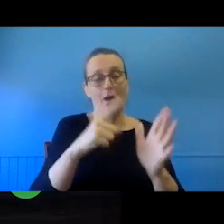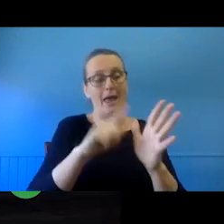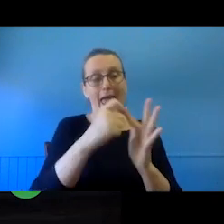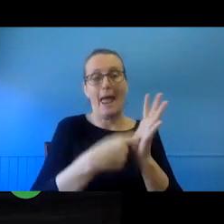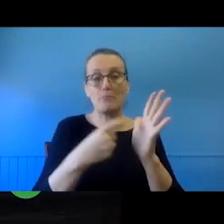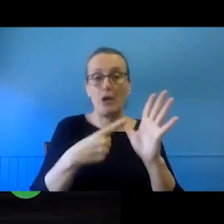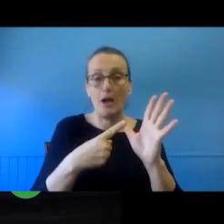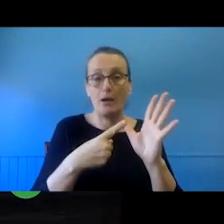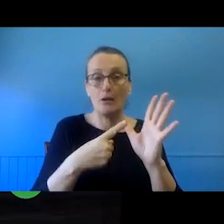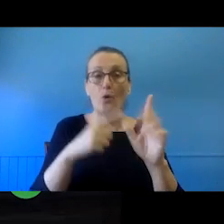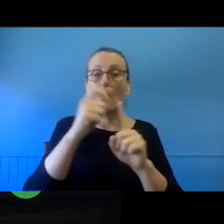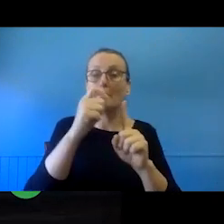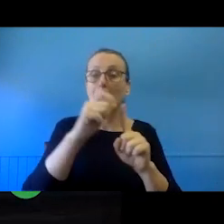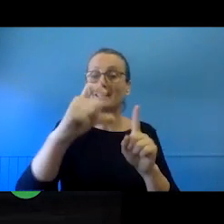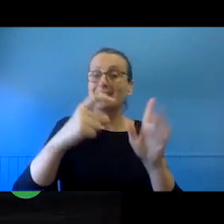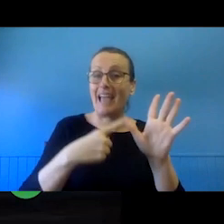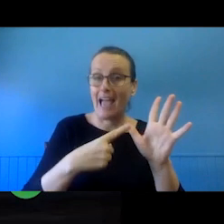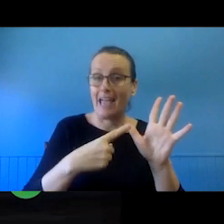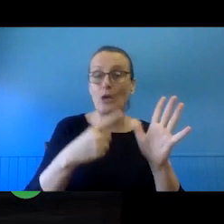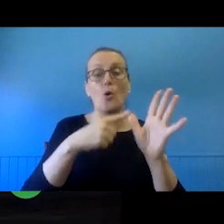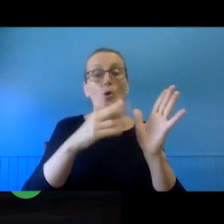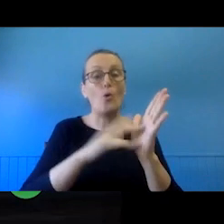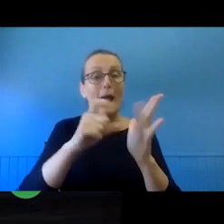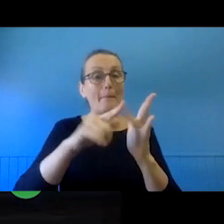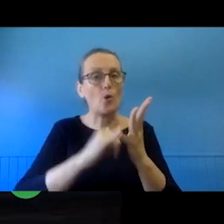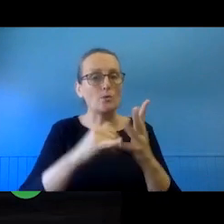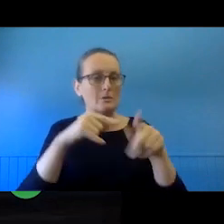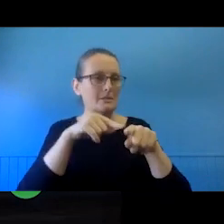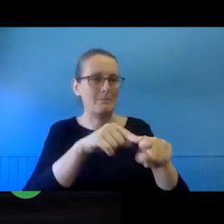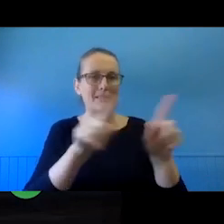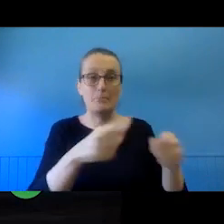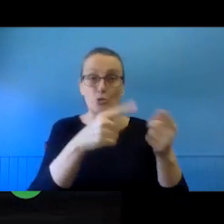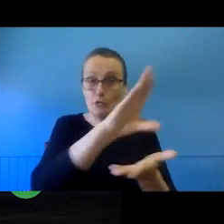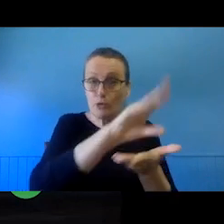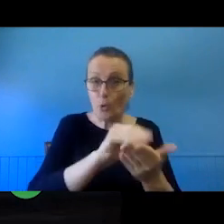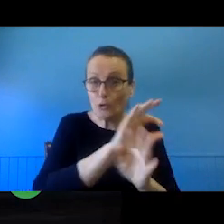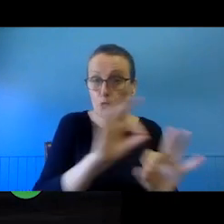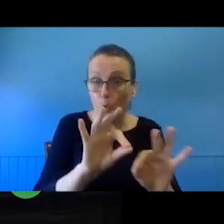the PBCA, depending on whether the music was recorded or not. Recently,